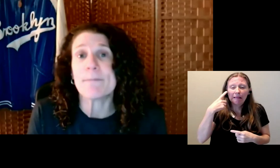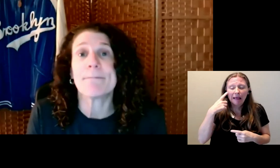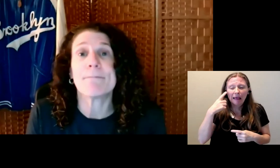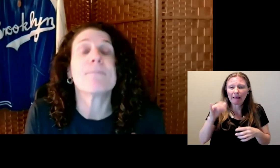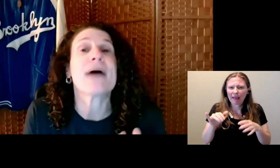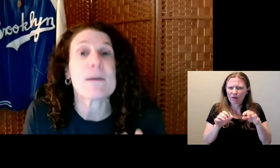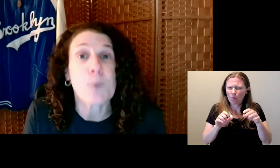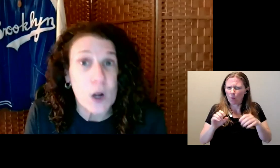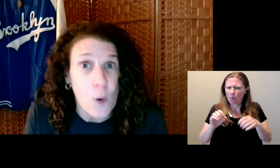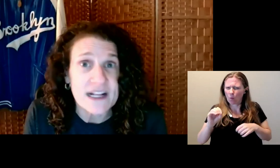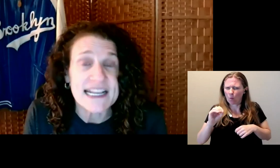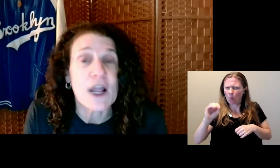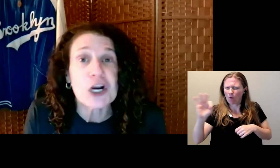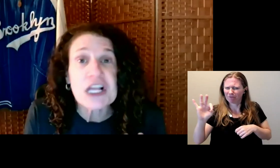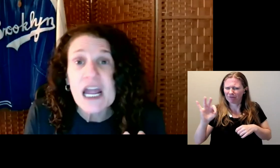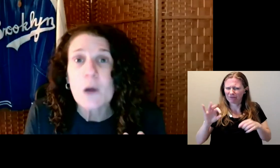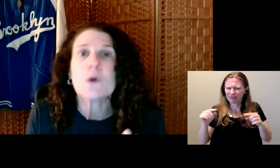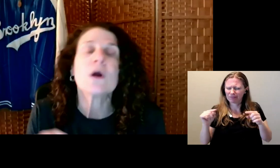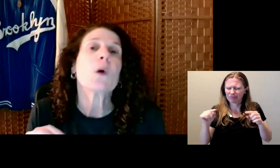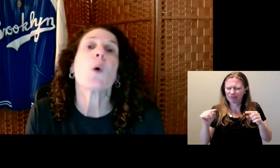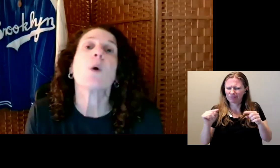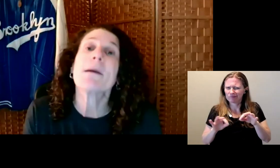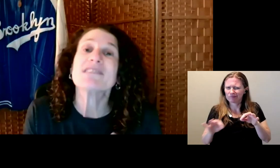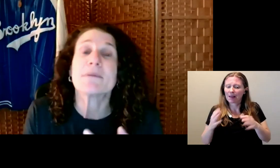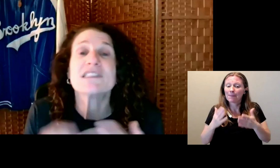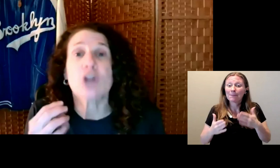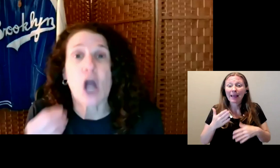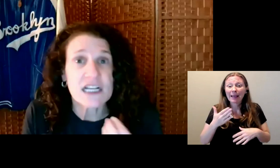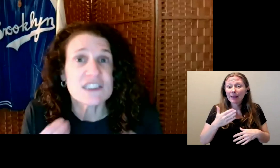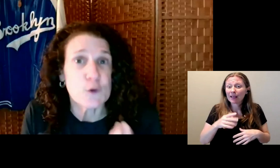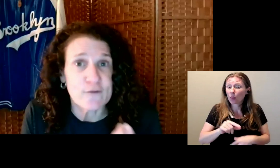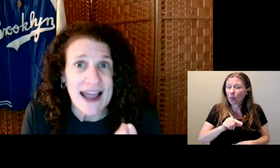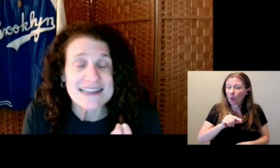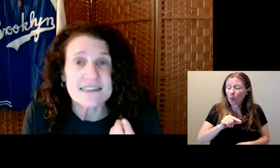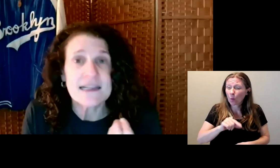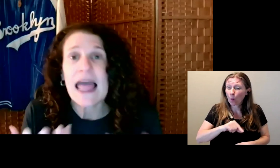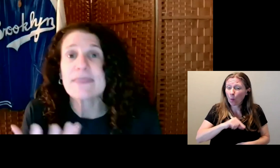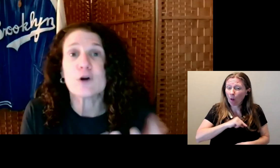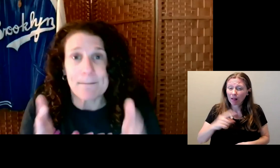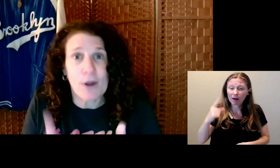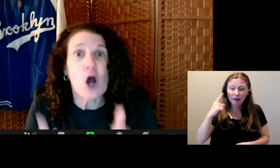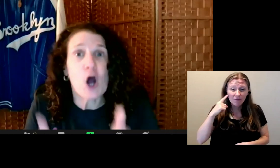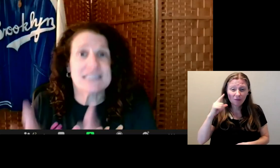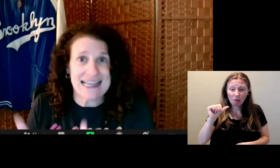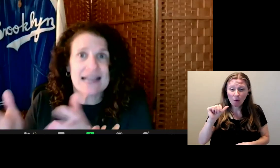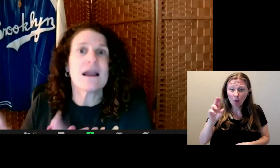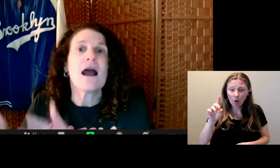It could be poor quality audio. Or maybe somebody is talking too fast.